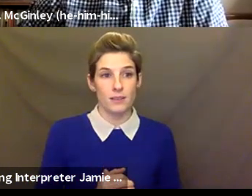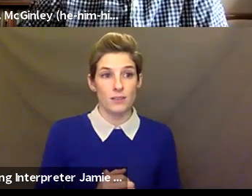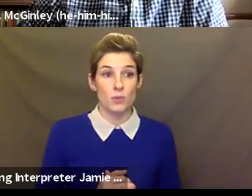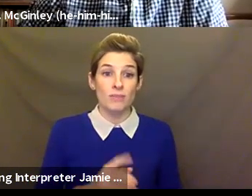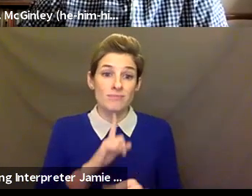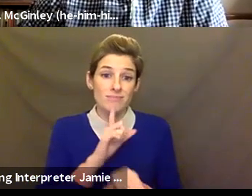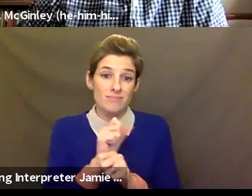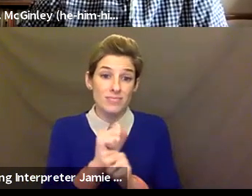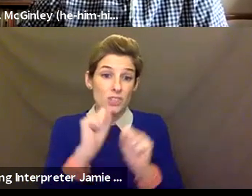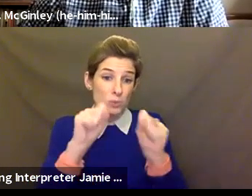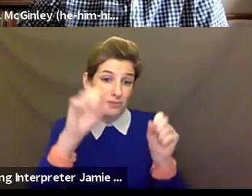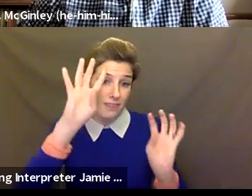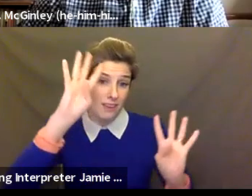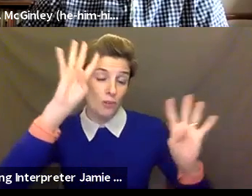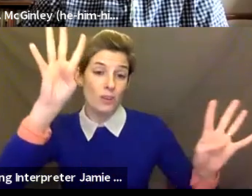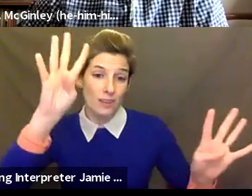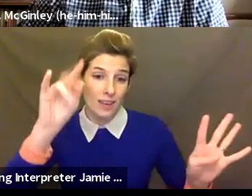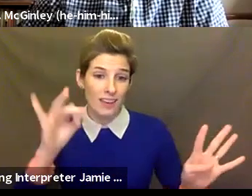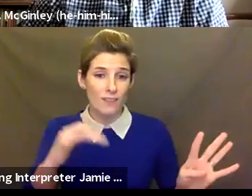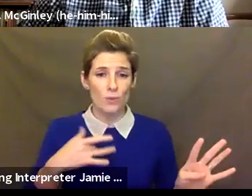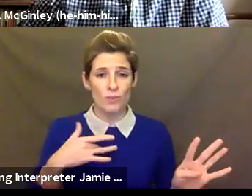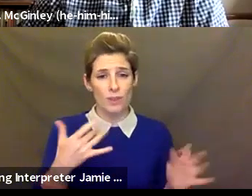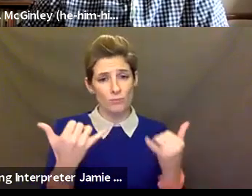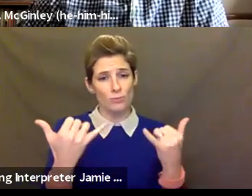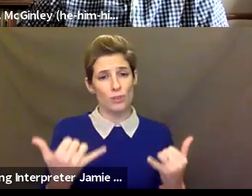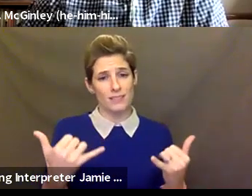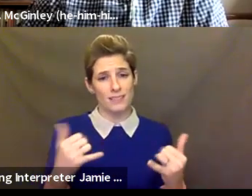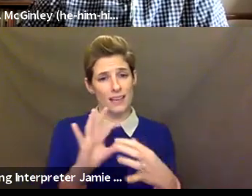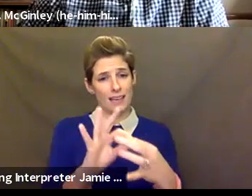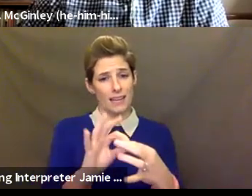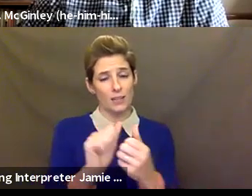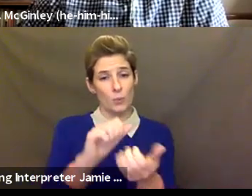with your students. So I think, yeah, I'm not sure about the tricks, but-